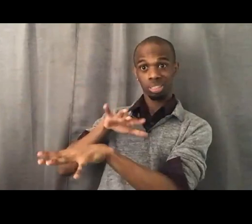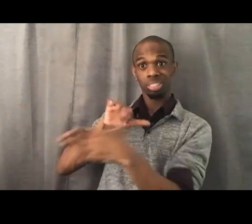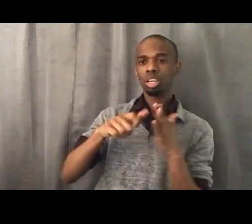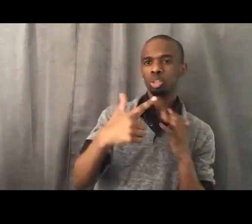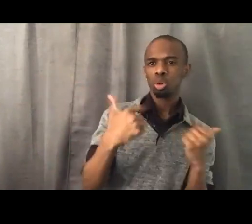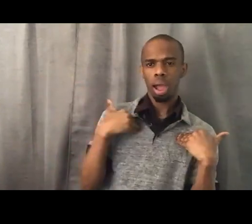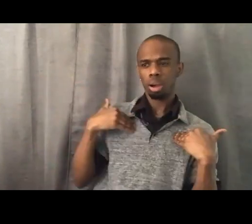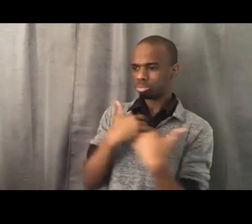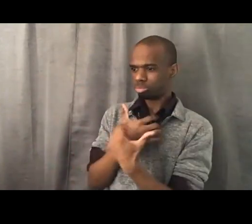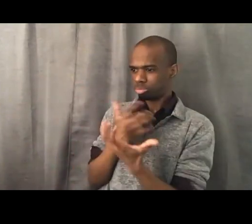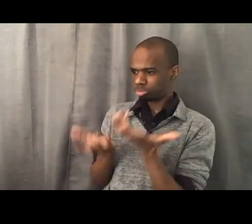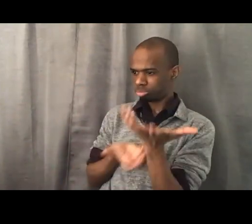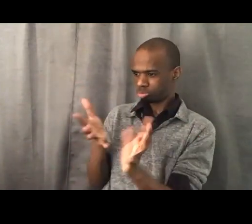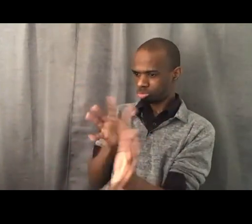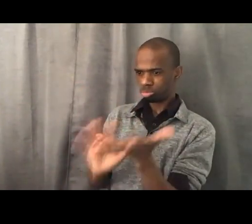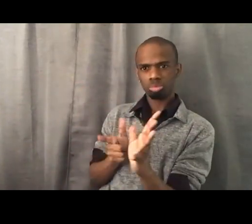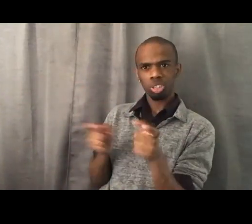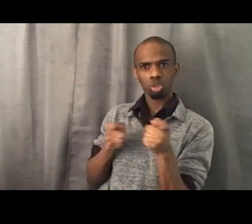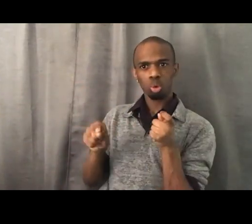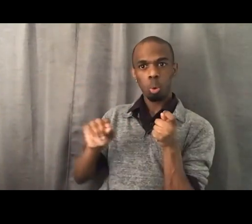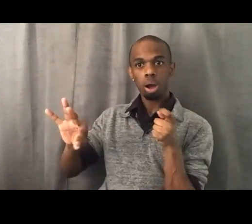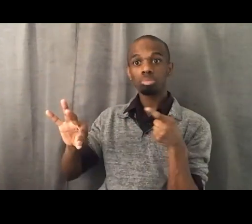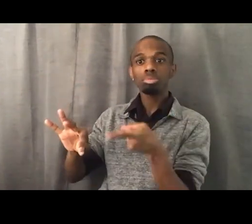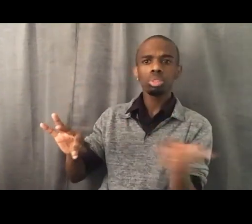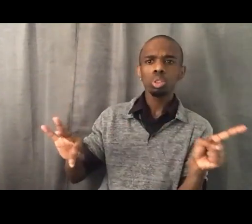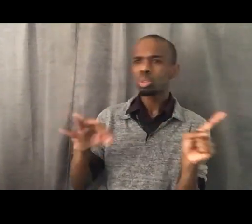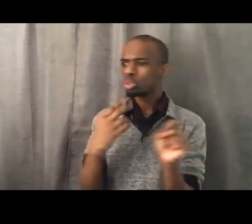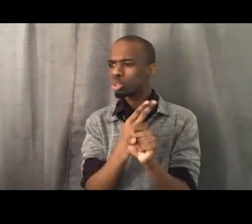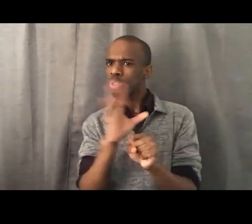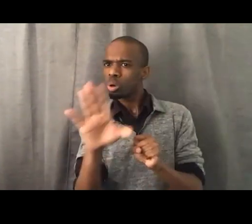So, I started thinking a lot about what I attempted to build